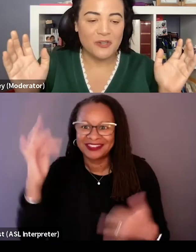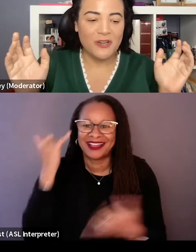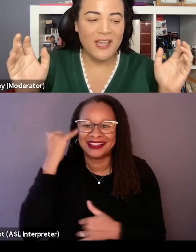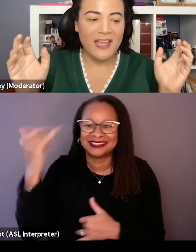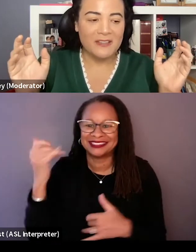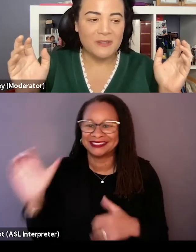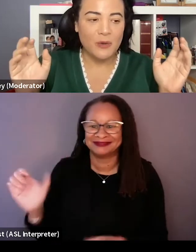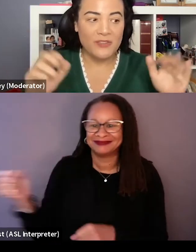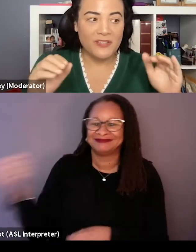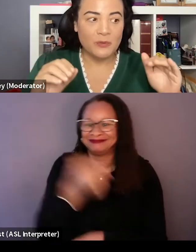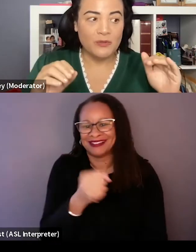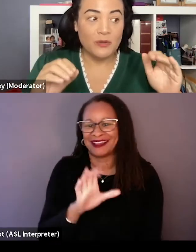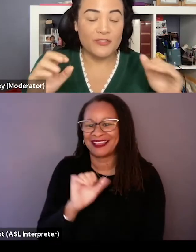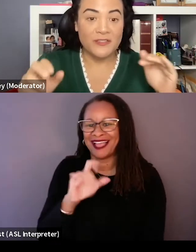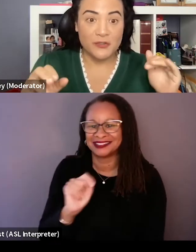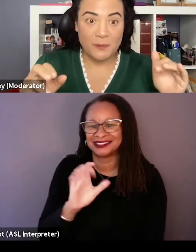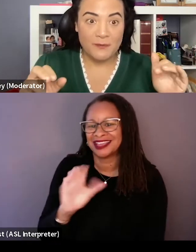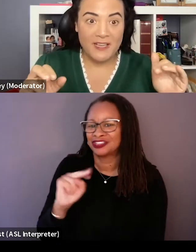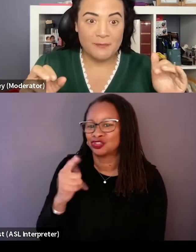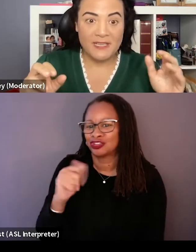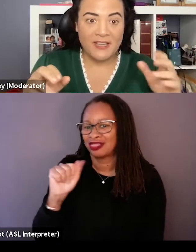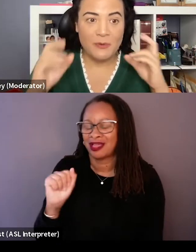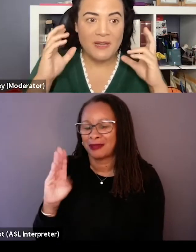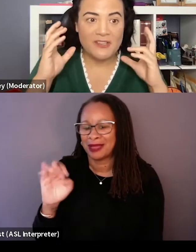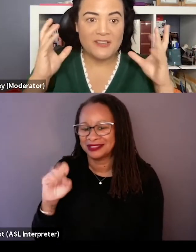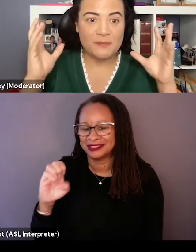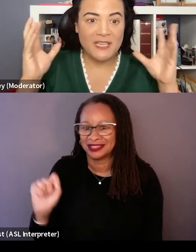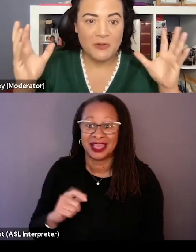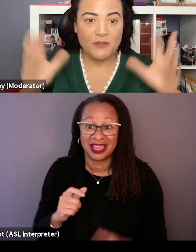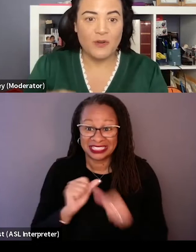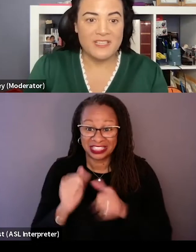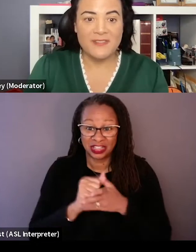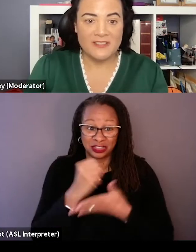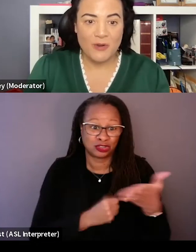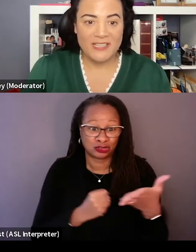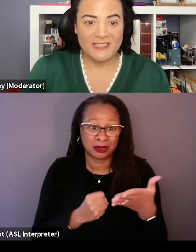and was it still in the script phase because I would imagine I'd just be hearing her voice even as I'm writing.